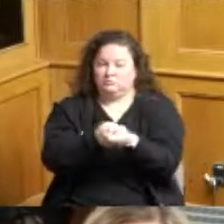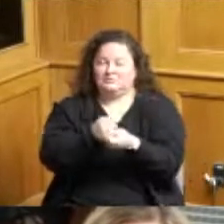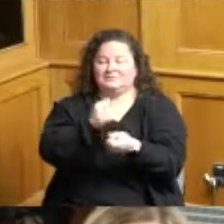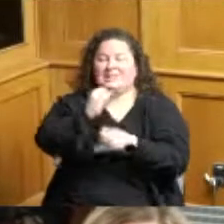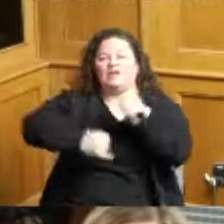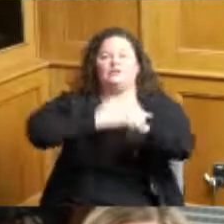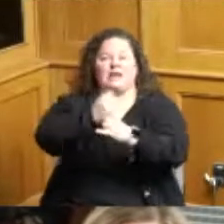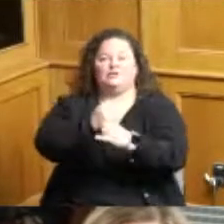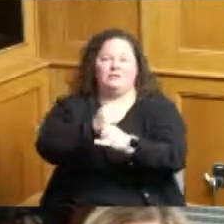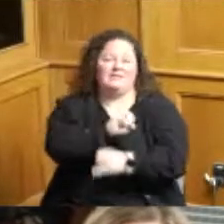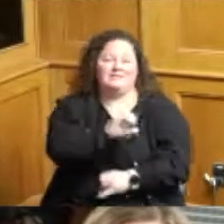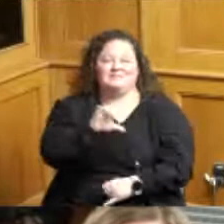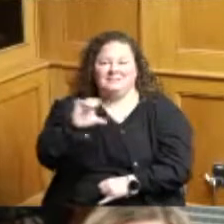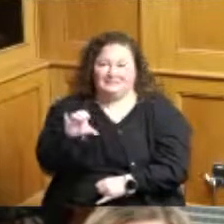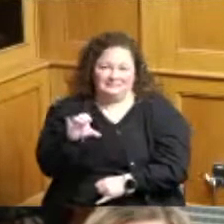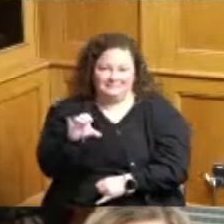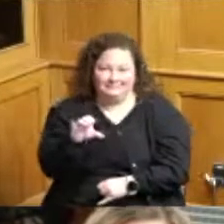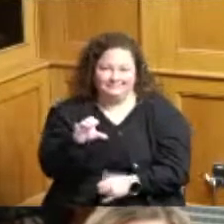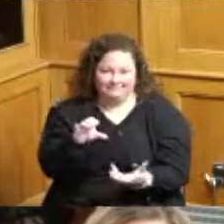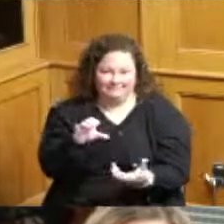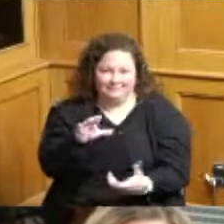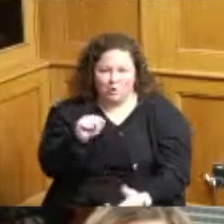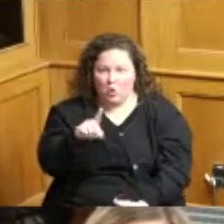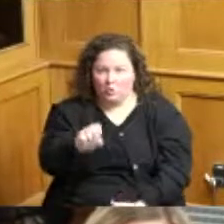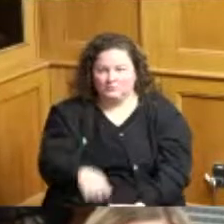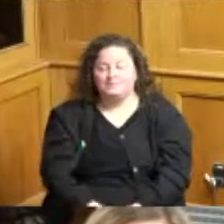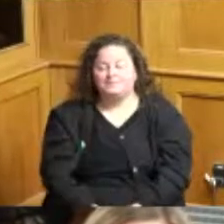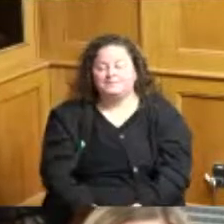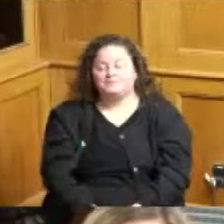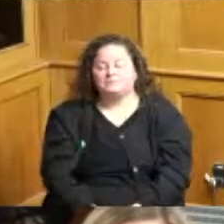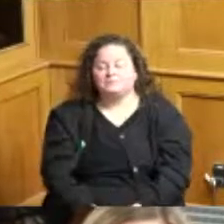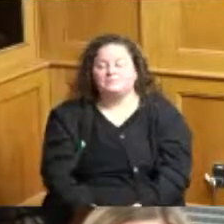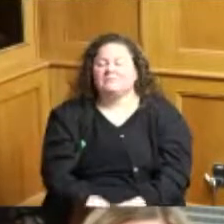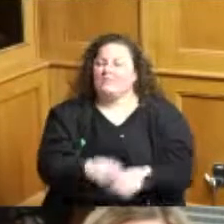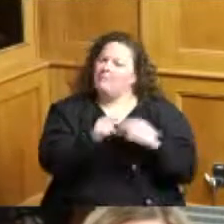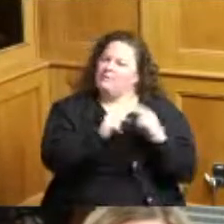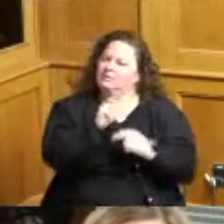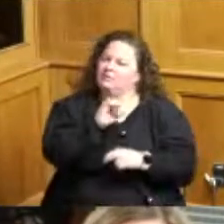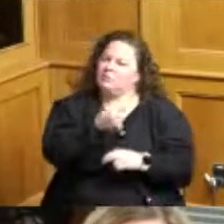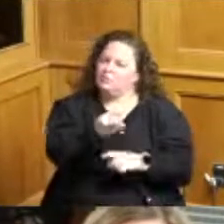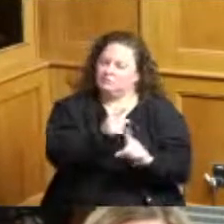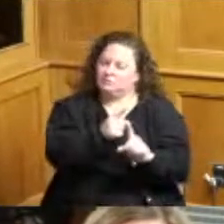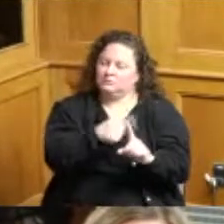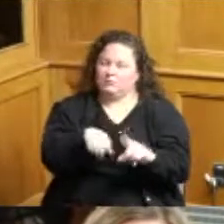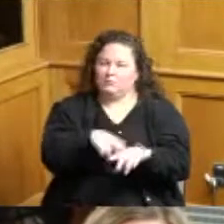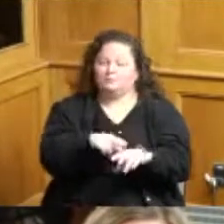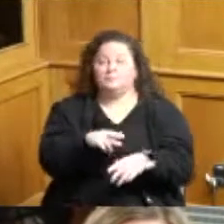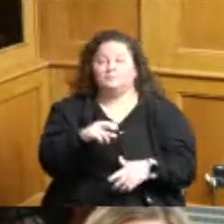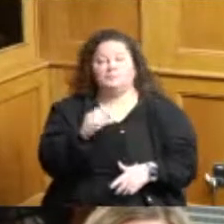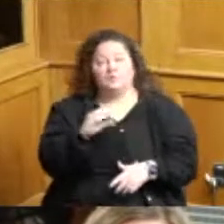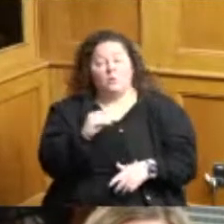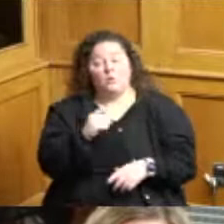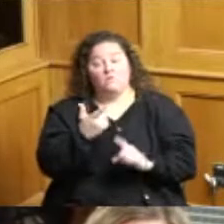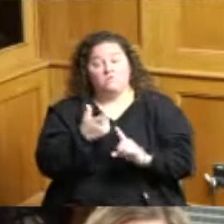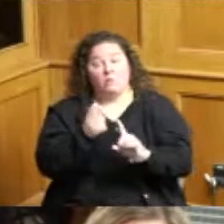the international codes the building codes that is and from there they're very important